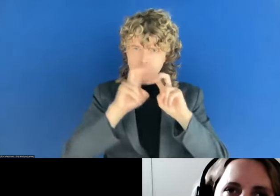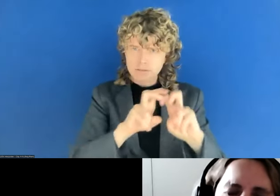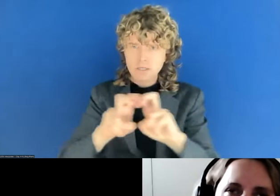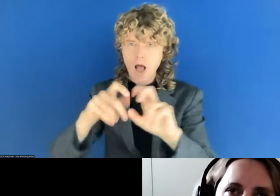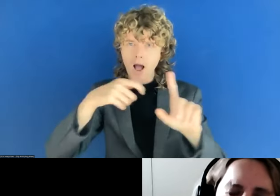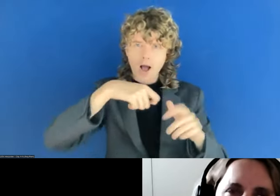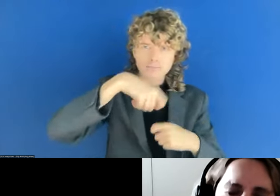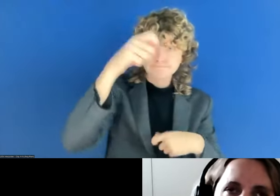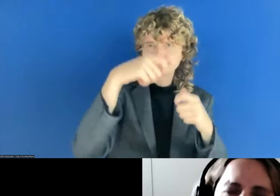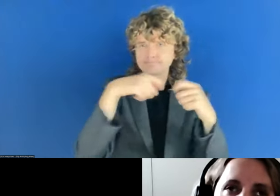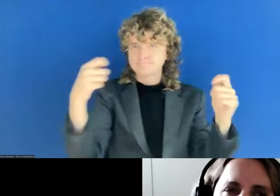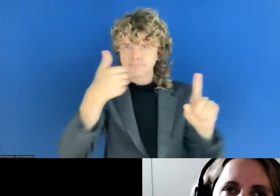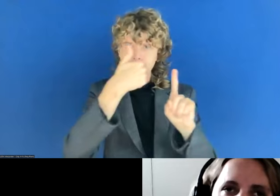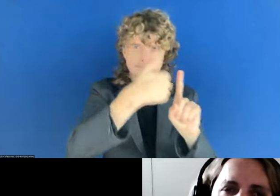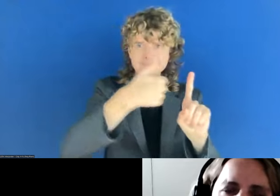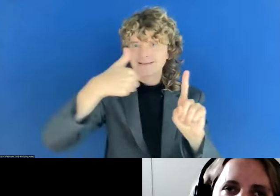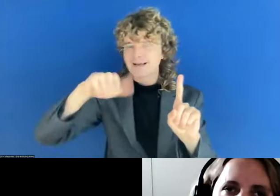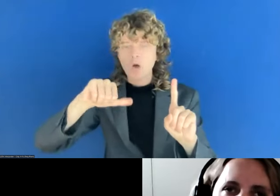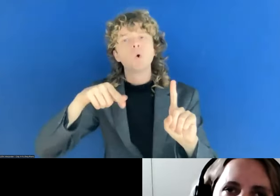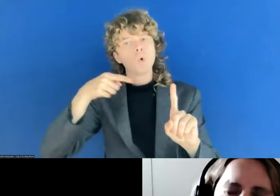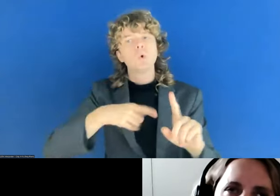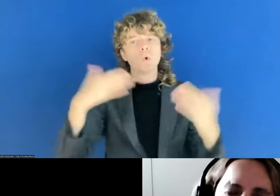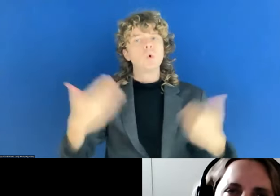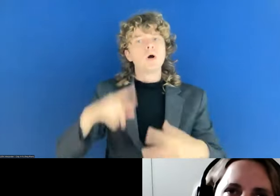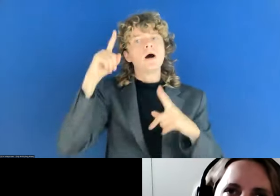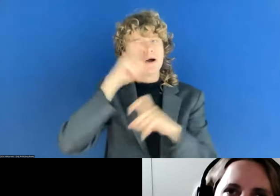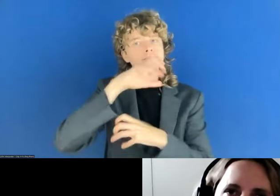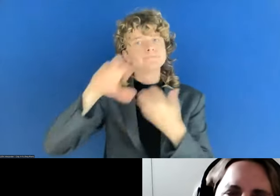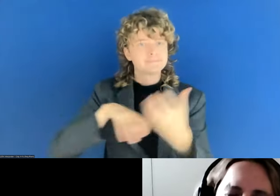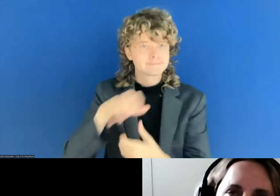And if you I know you all of you, the monitoring agencies, you have been discussing before